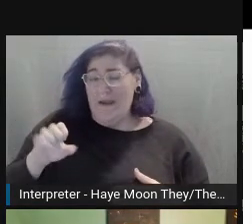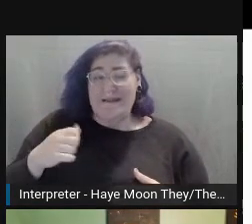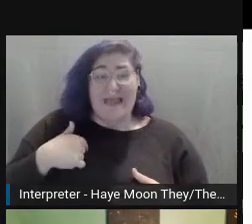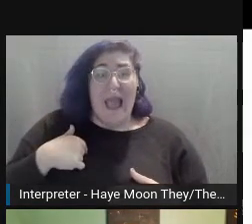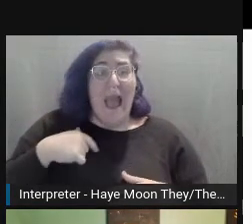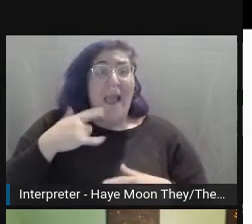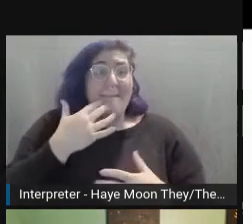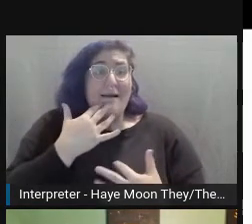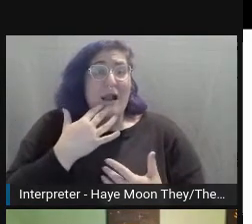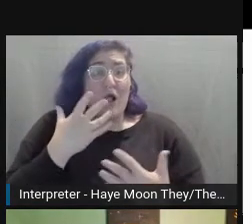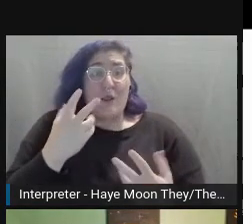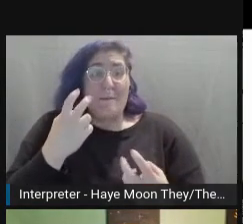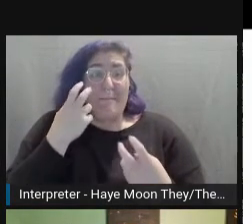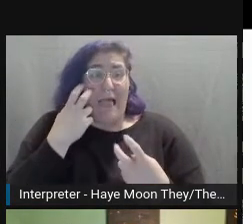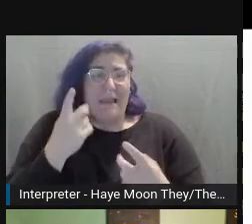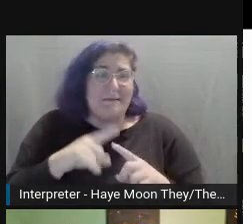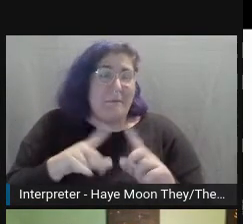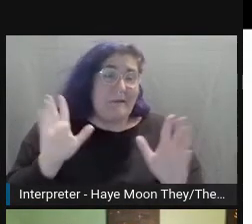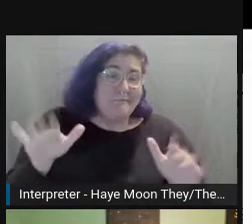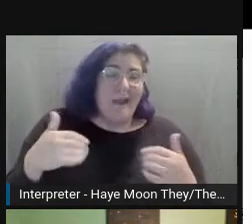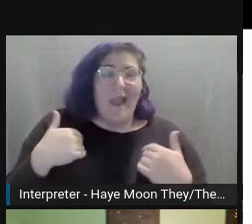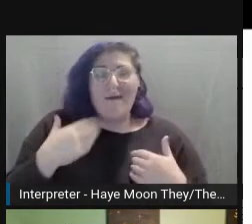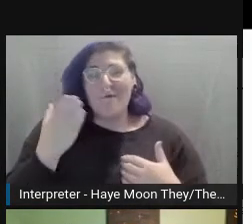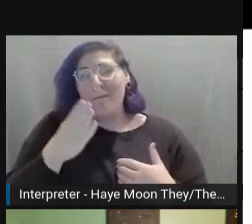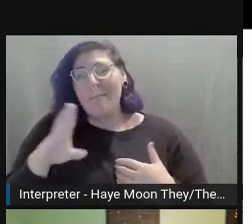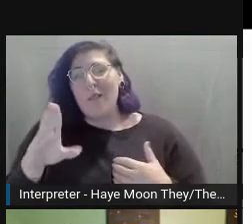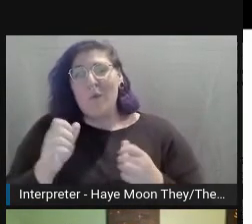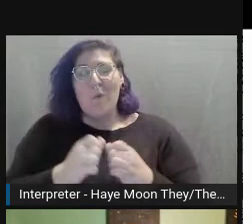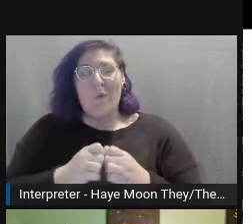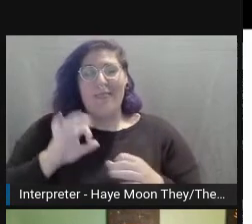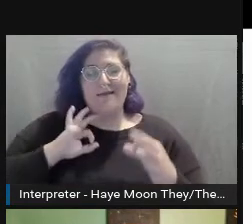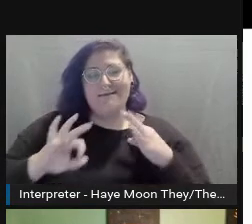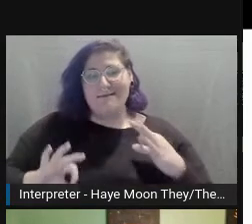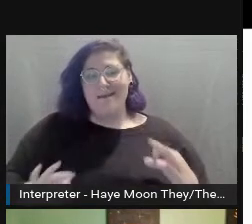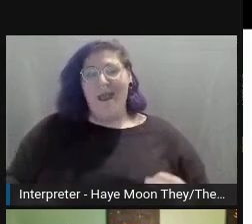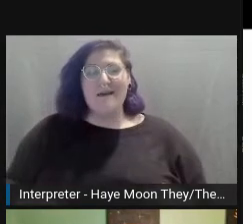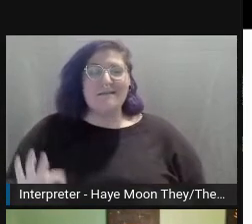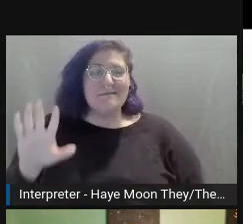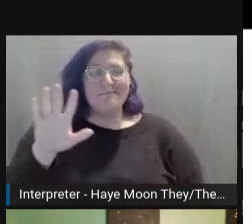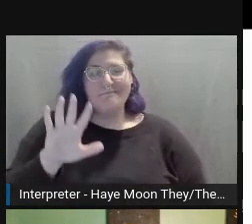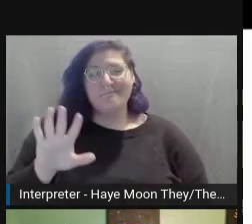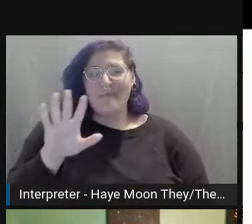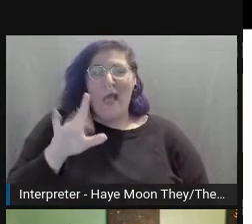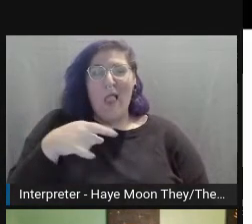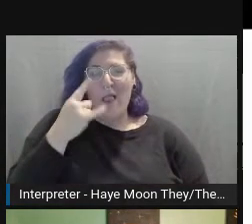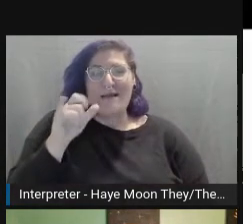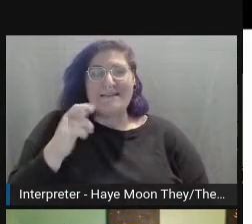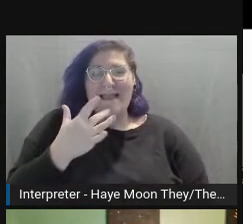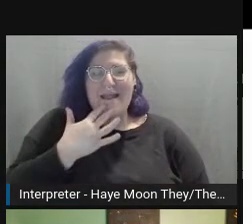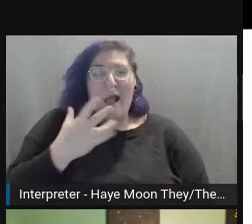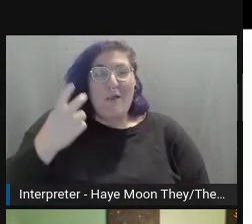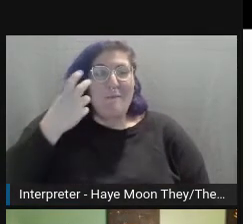with a bunch of dots, strangely reminiscent of a colorblind test. I find that ironic.